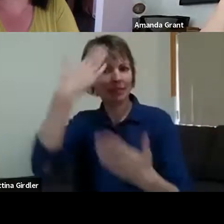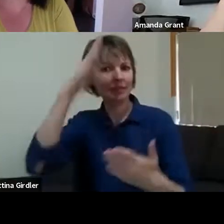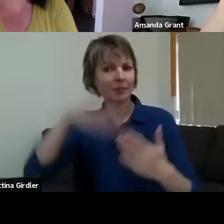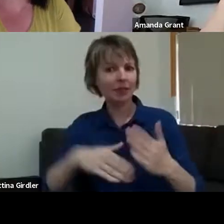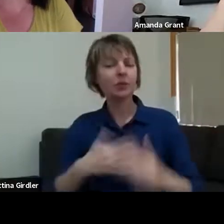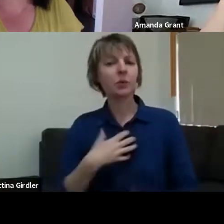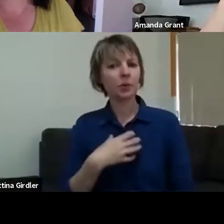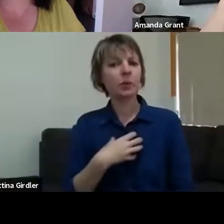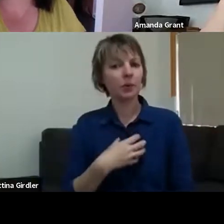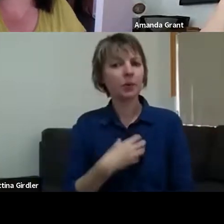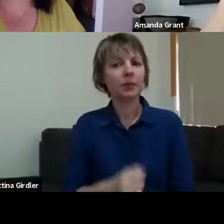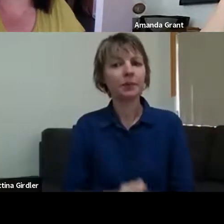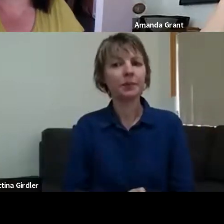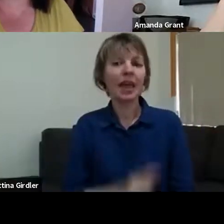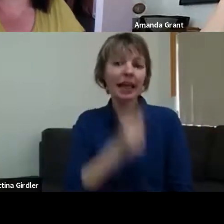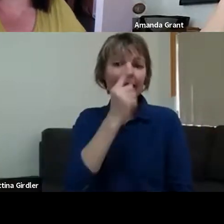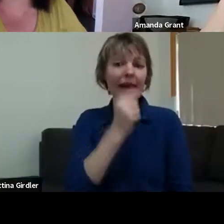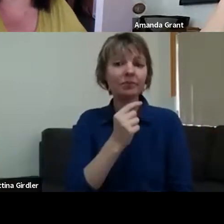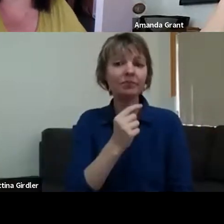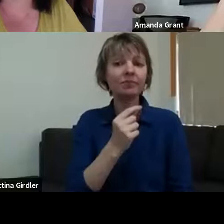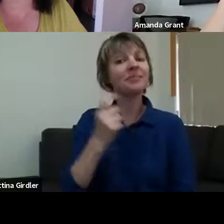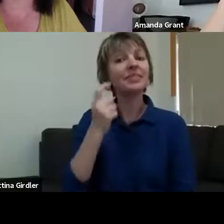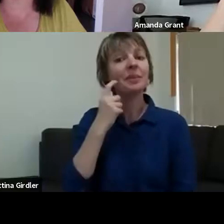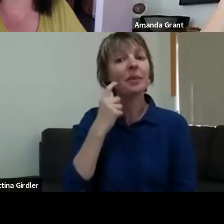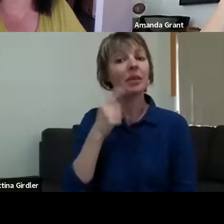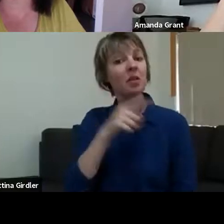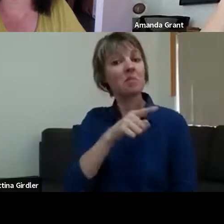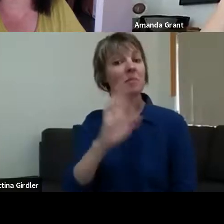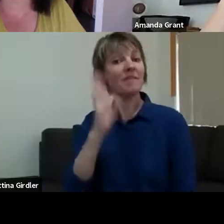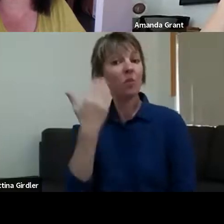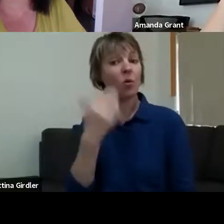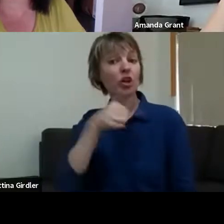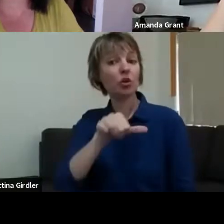artist who was using charcoal before in their work is now using charcoal